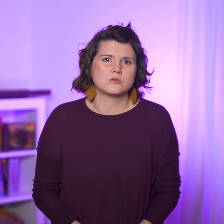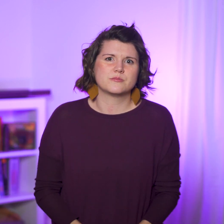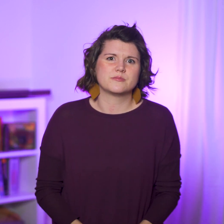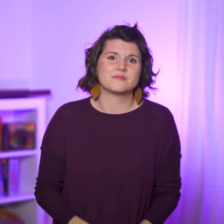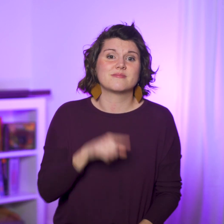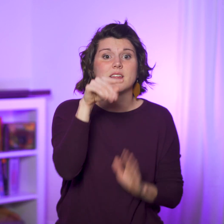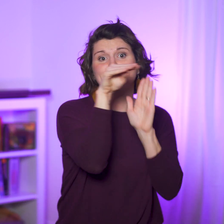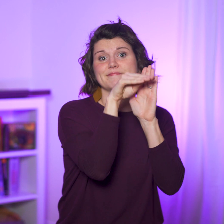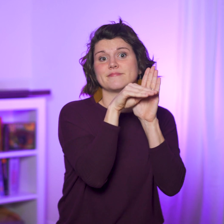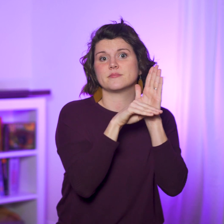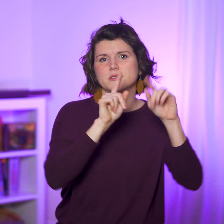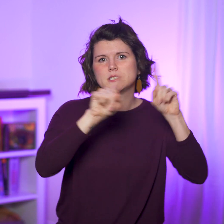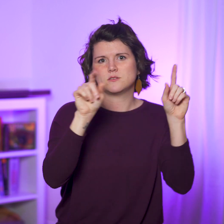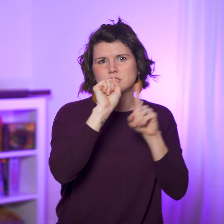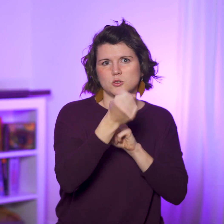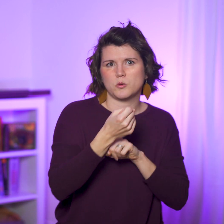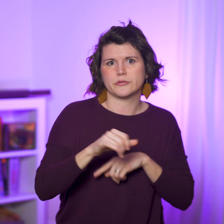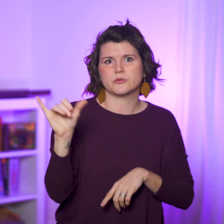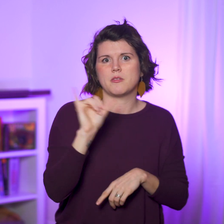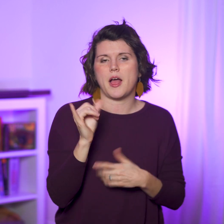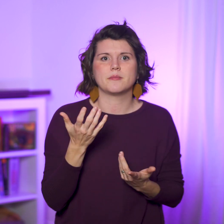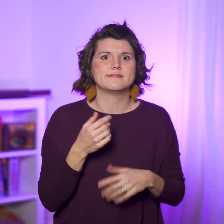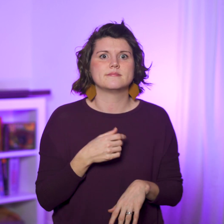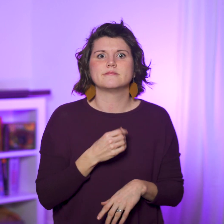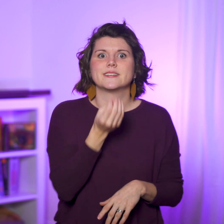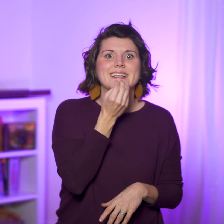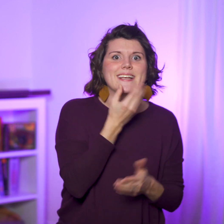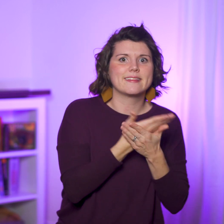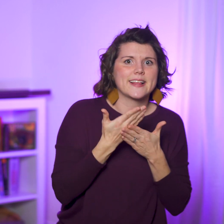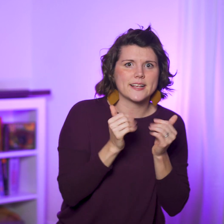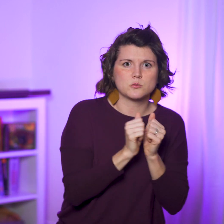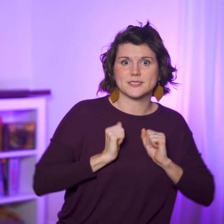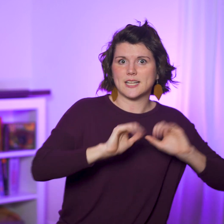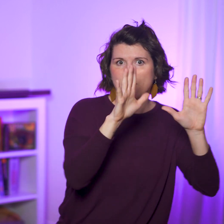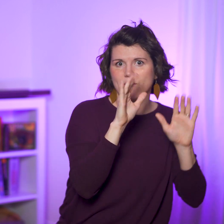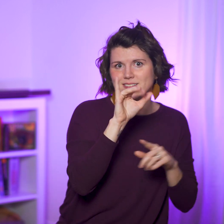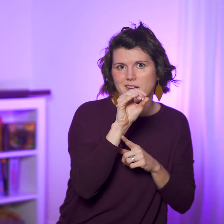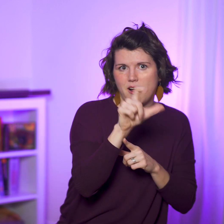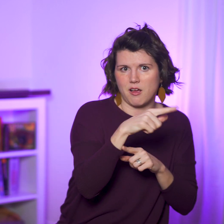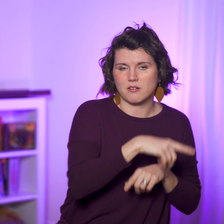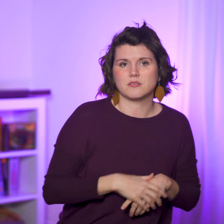They list the divisive deal breakers: eating things sacrificed to idols,